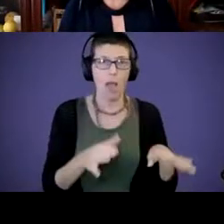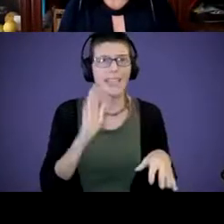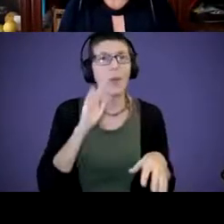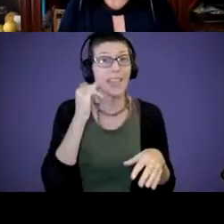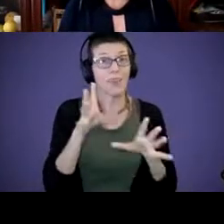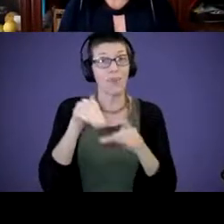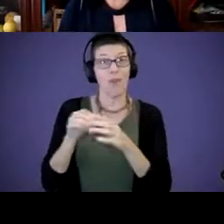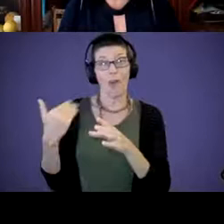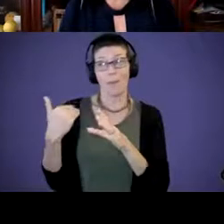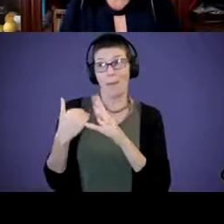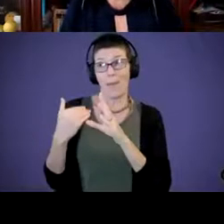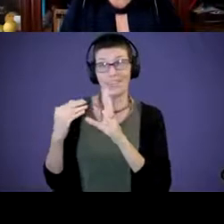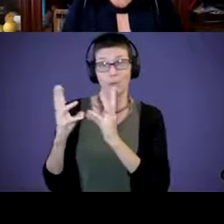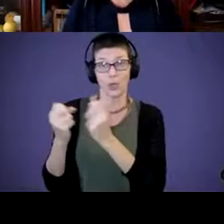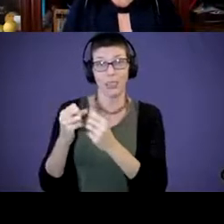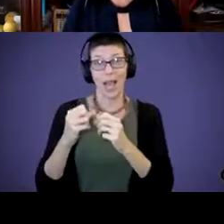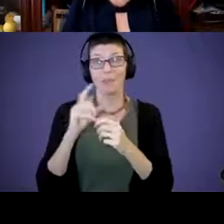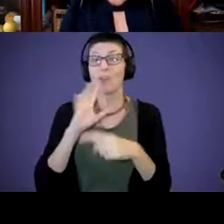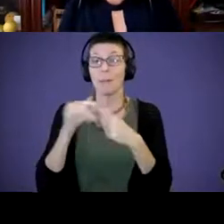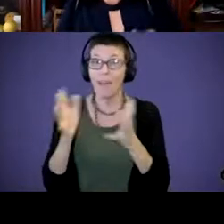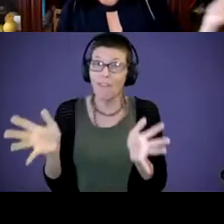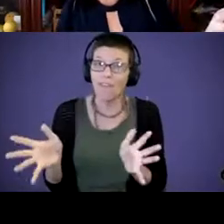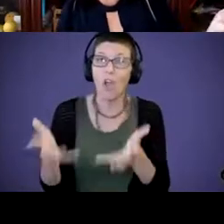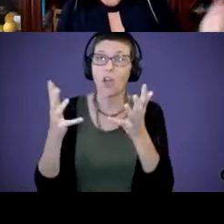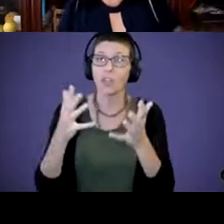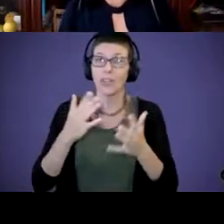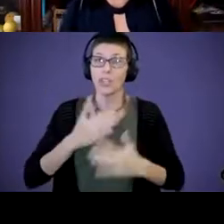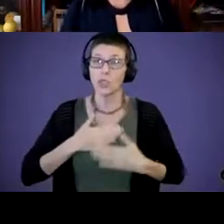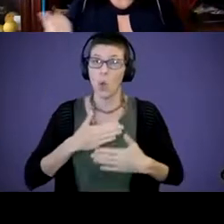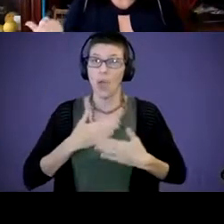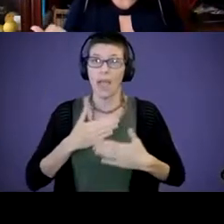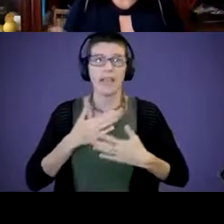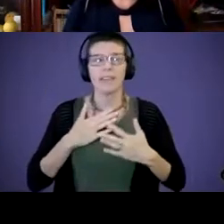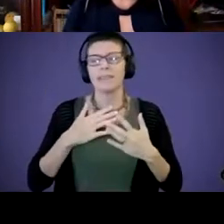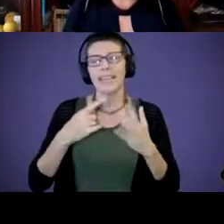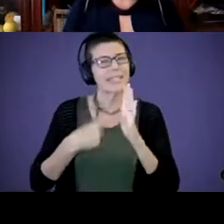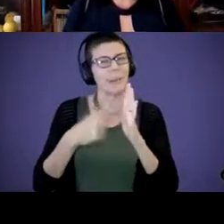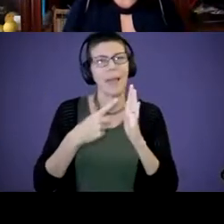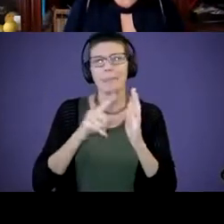joy and the importance of sometimes put that tip sheet away, put that lesson plan away, and just